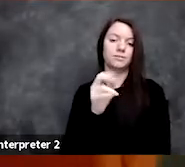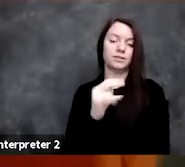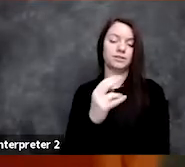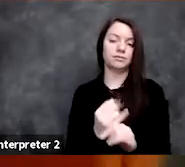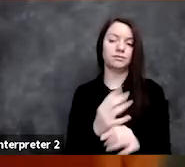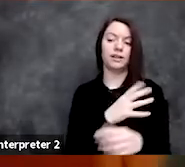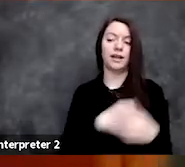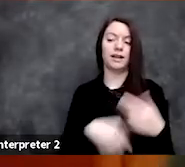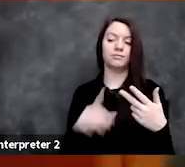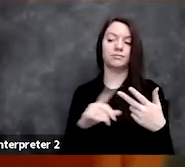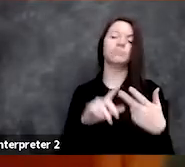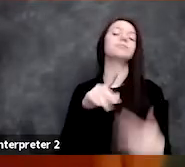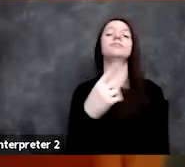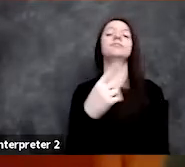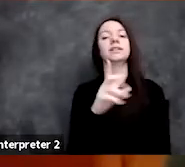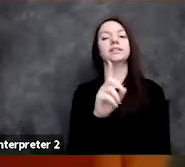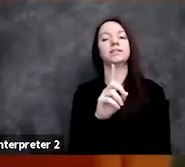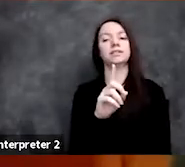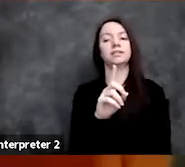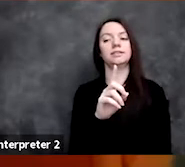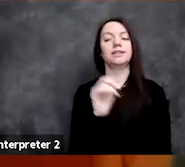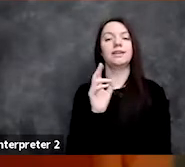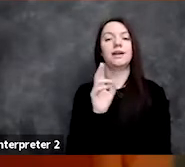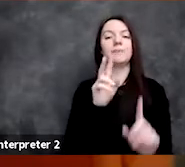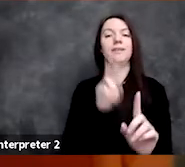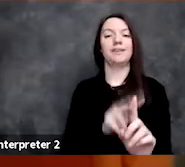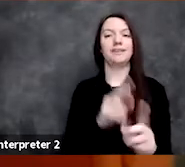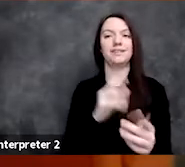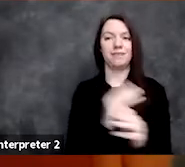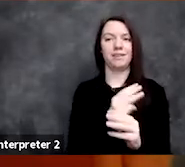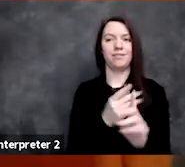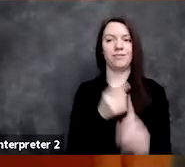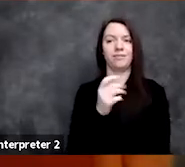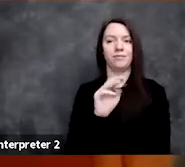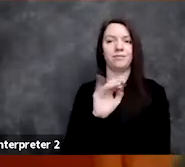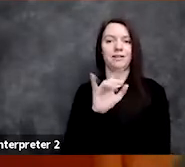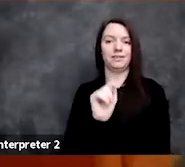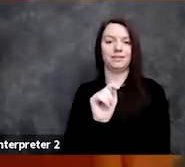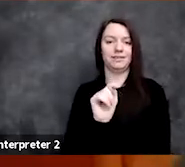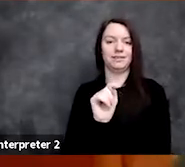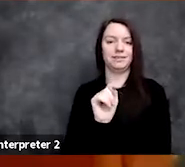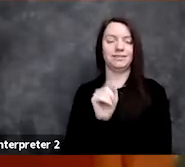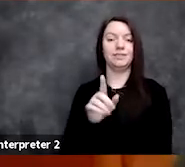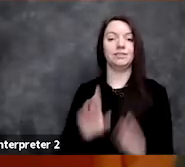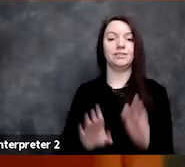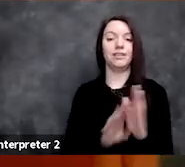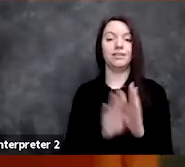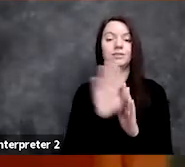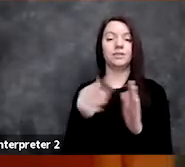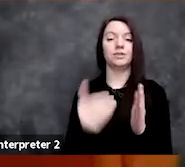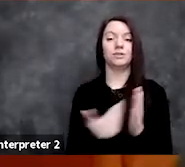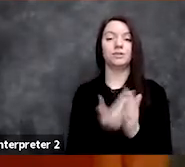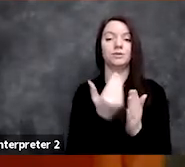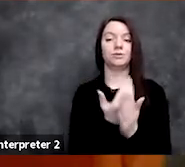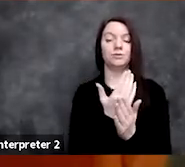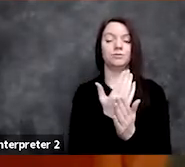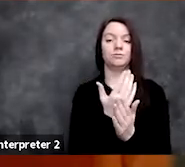and a PhD in Applied Math from MIT, where she has developed a novel method